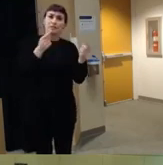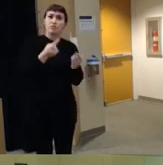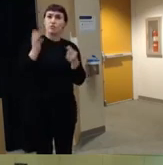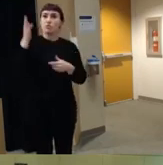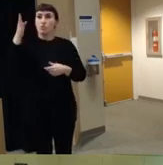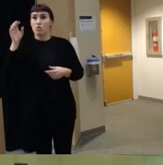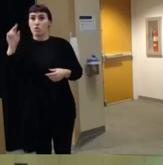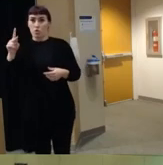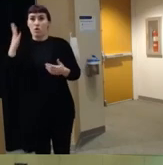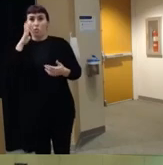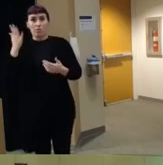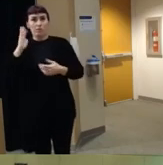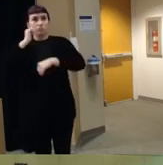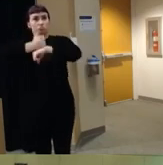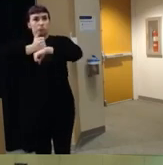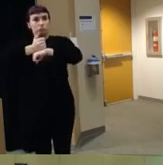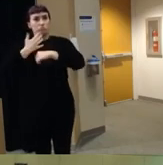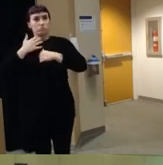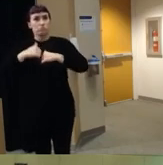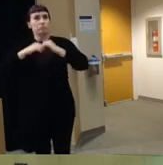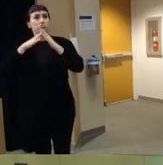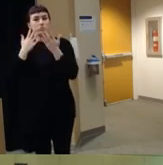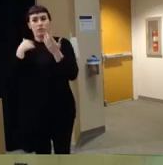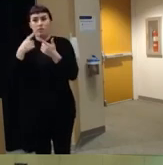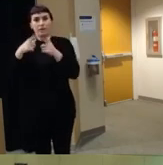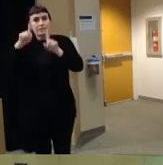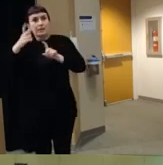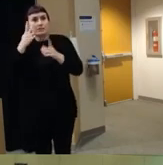let's put that in place let's test it and see what happens um and then the fourth step is just kind